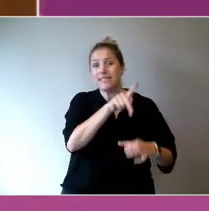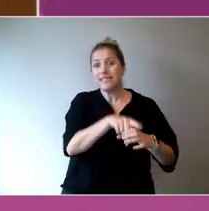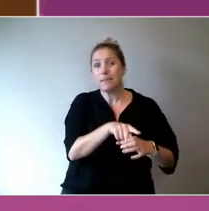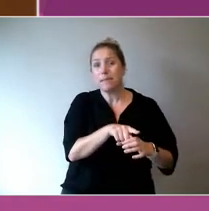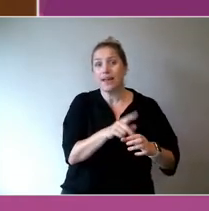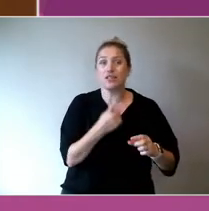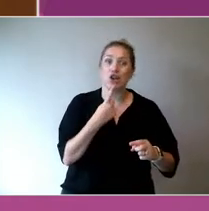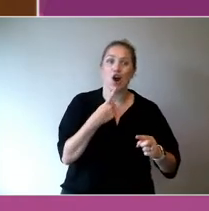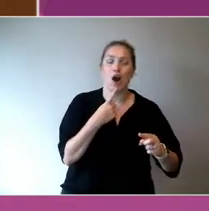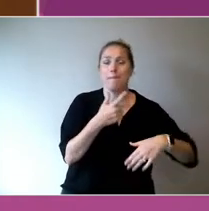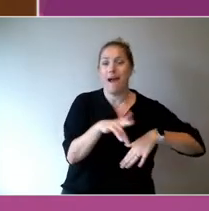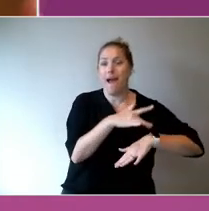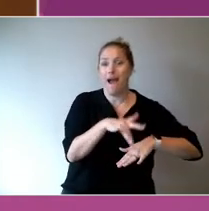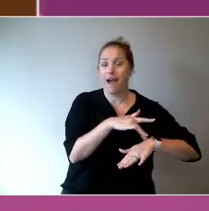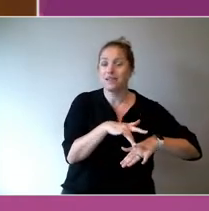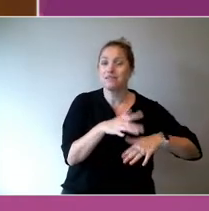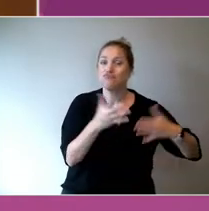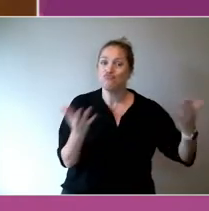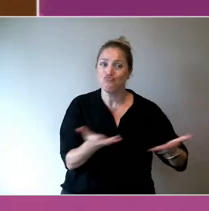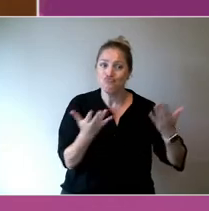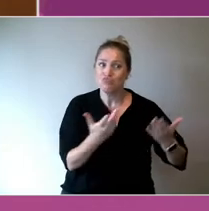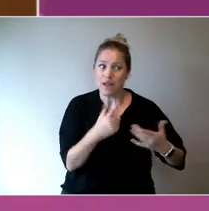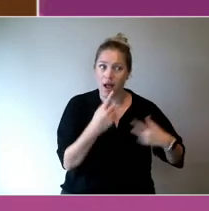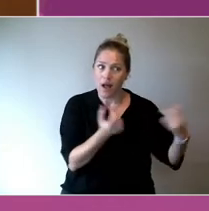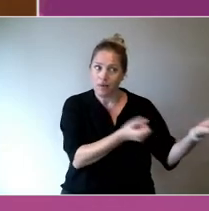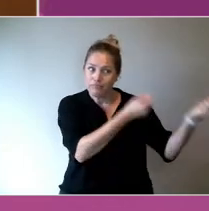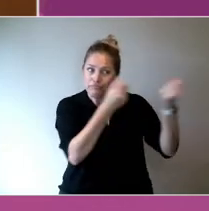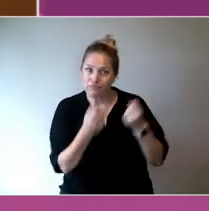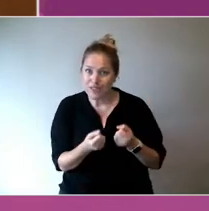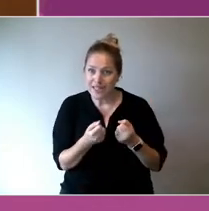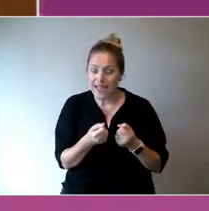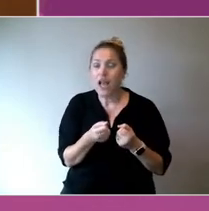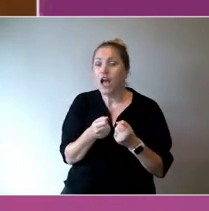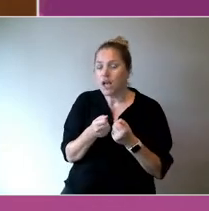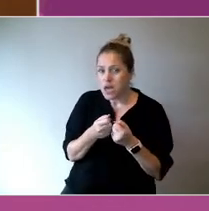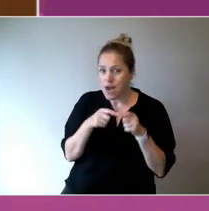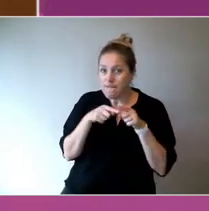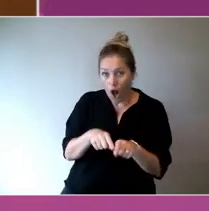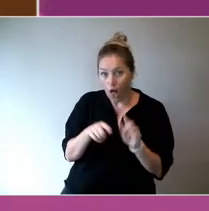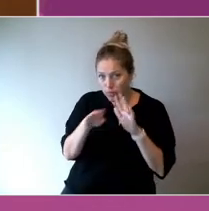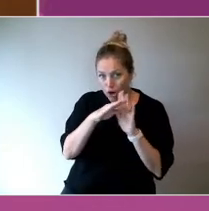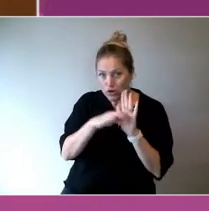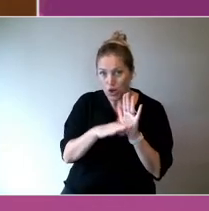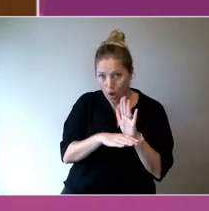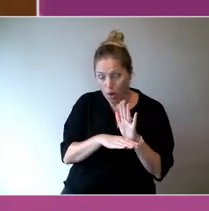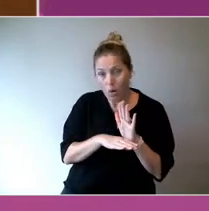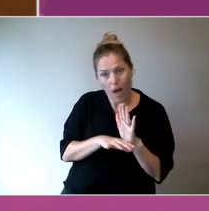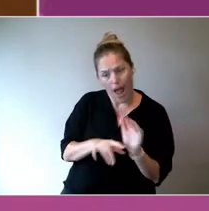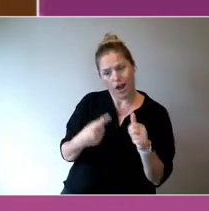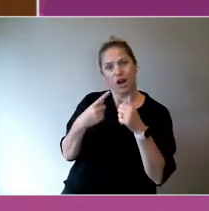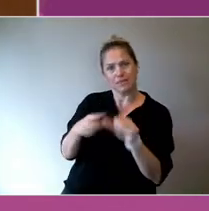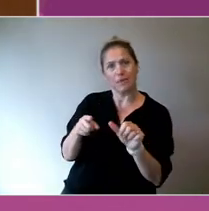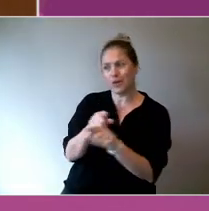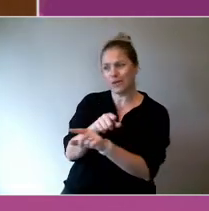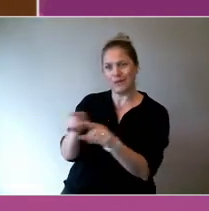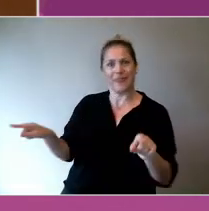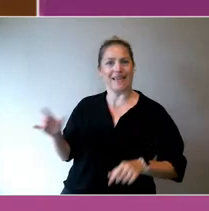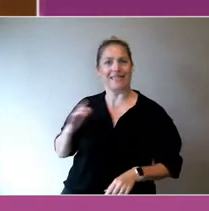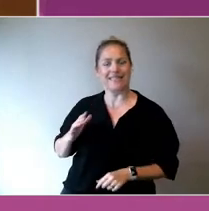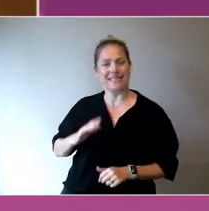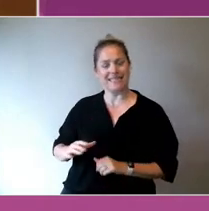You bring those in, but applying those protocols, and then respond to needs on the ground.